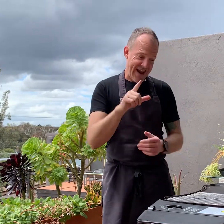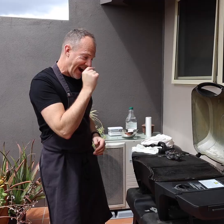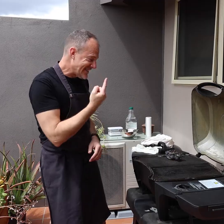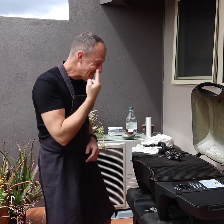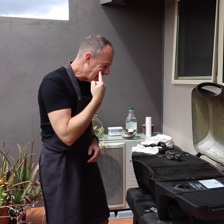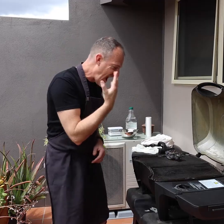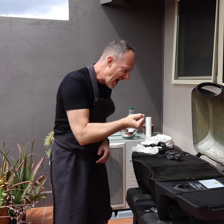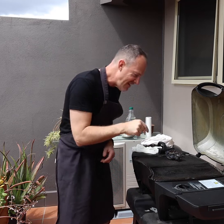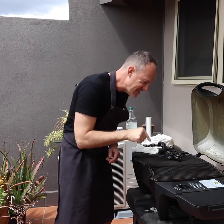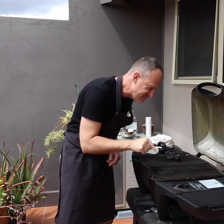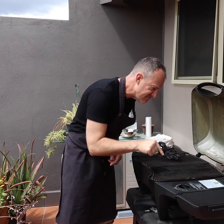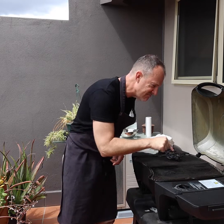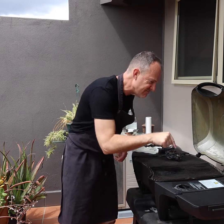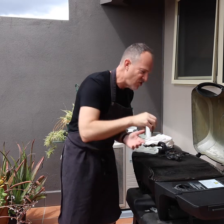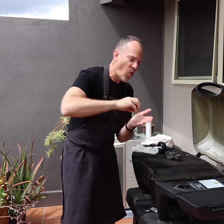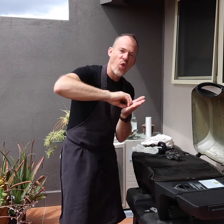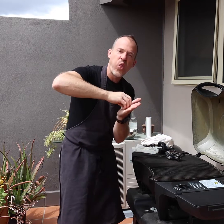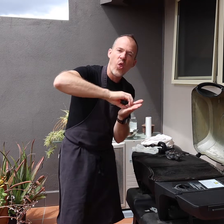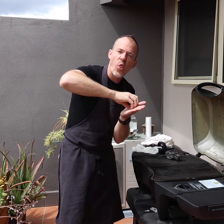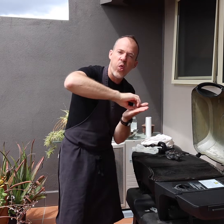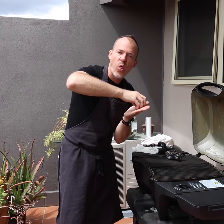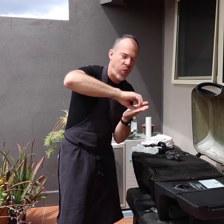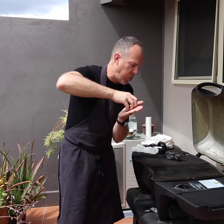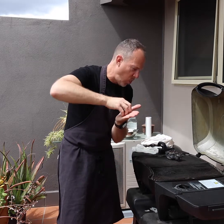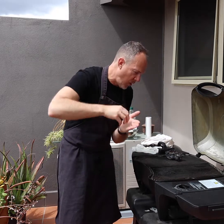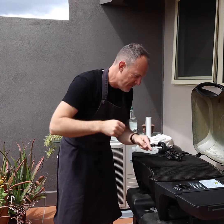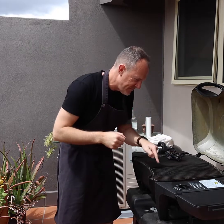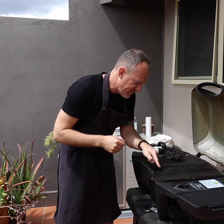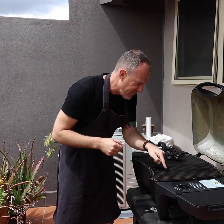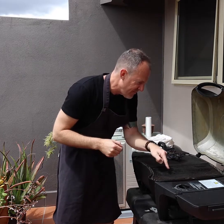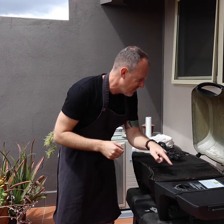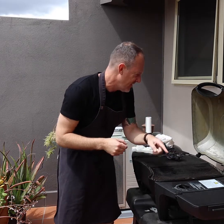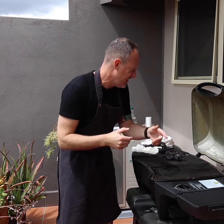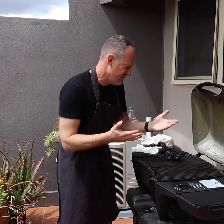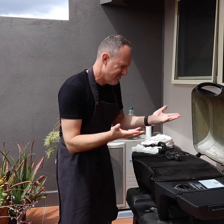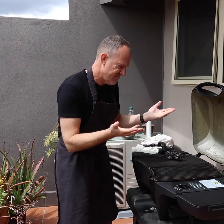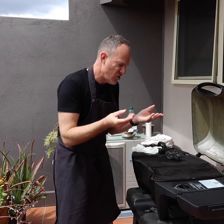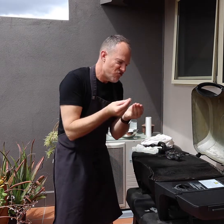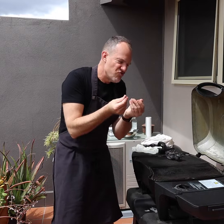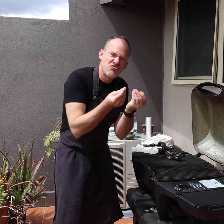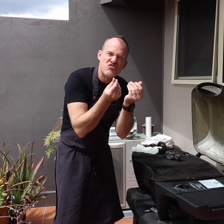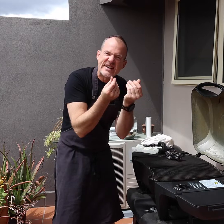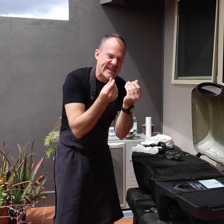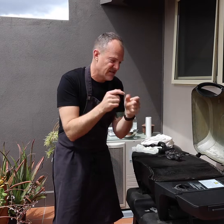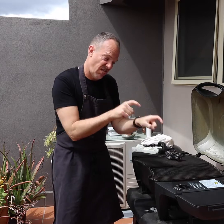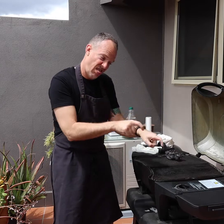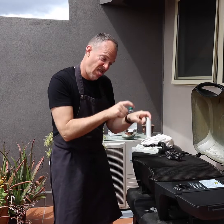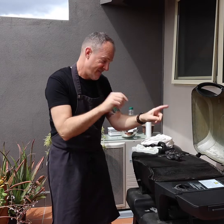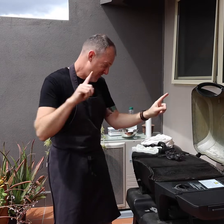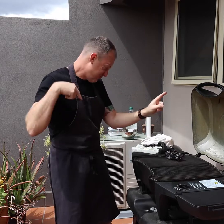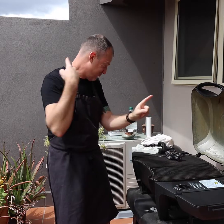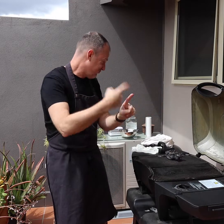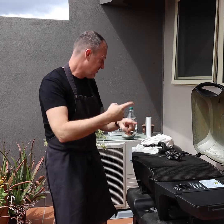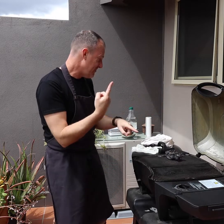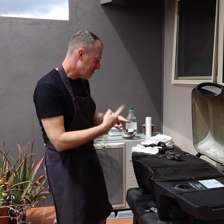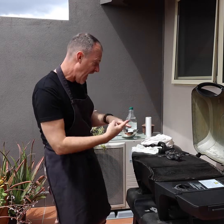I can see some lumps of gunk and grease that have been there for some time.